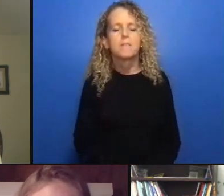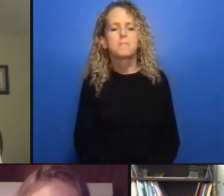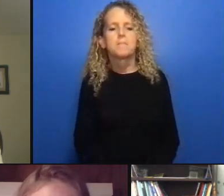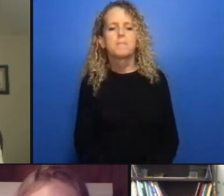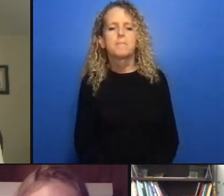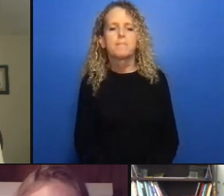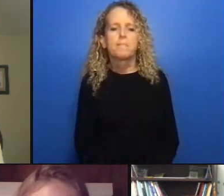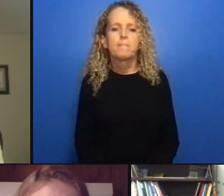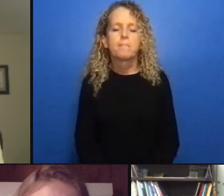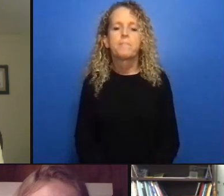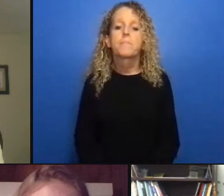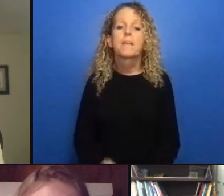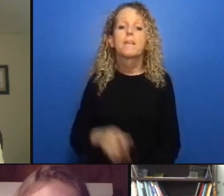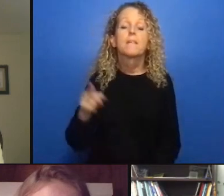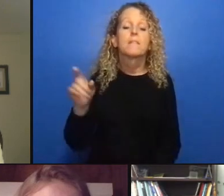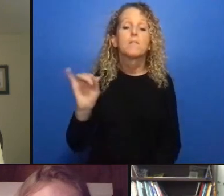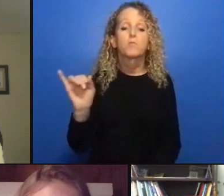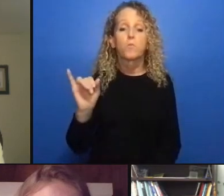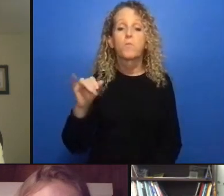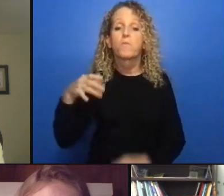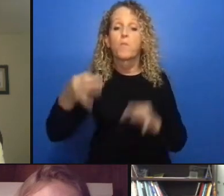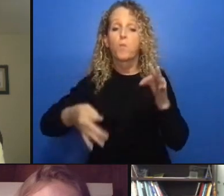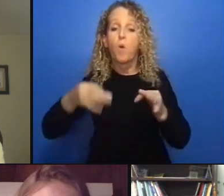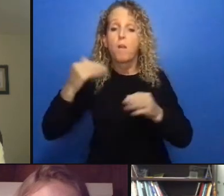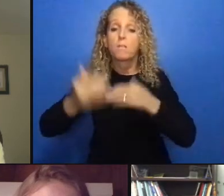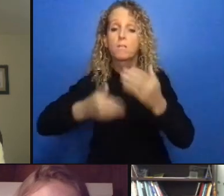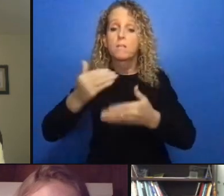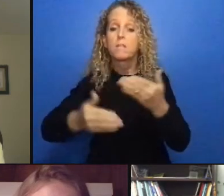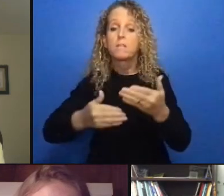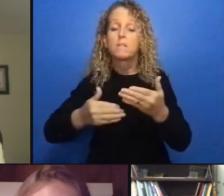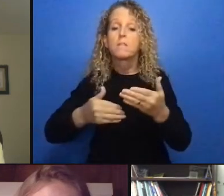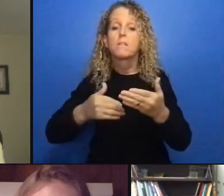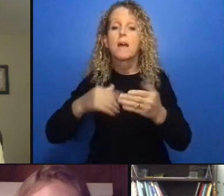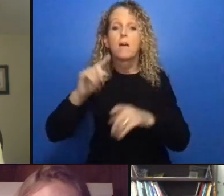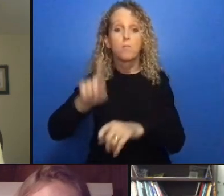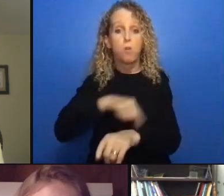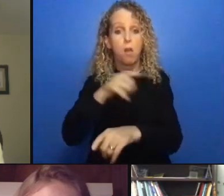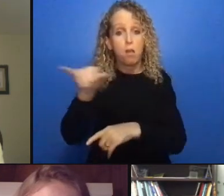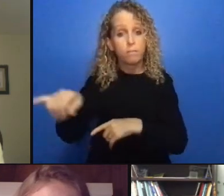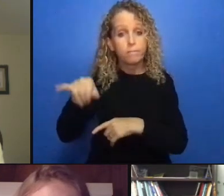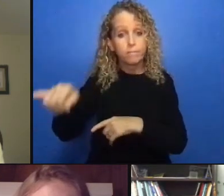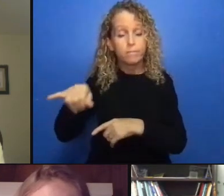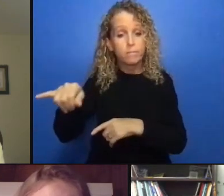quiet she says transformative justice solutions tend to lie within marginalized communities